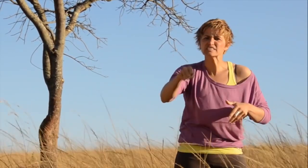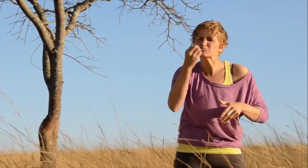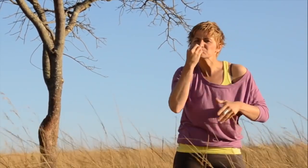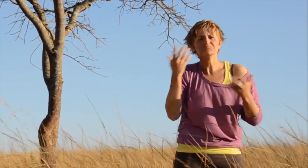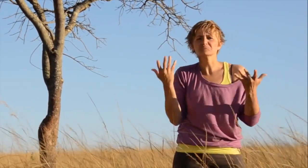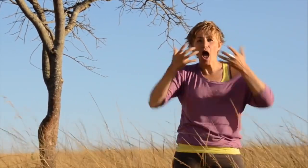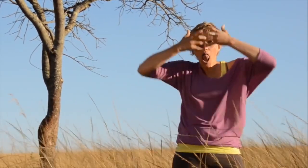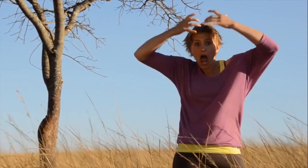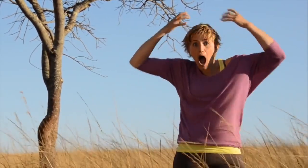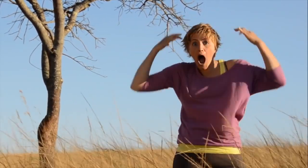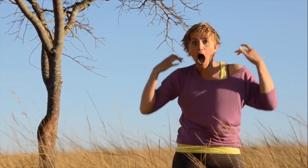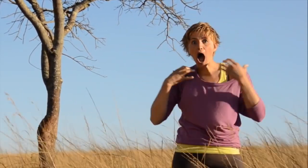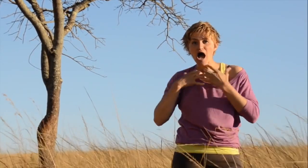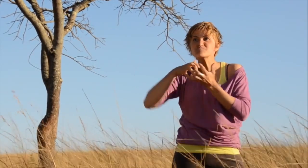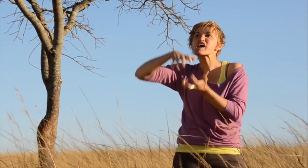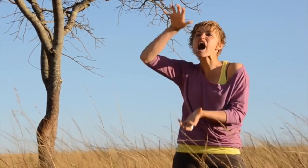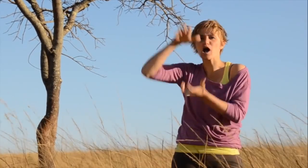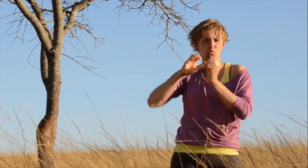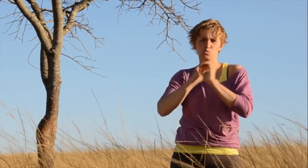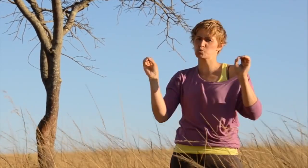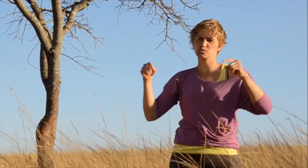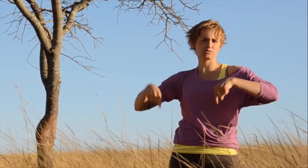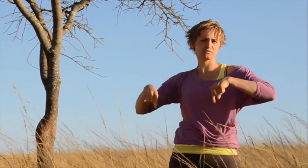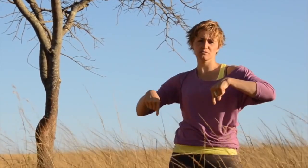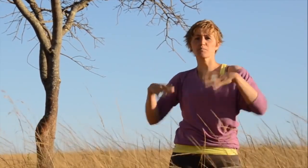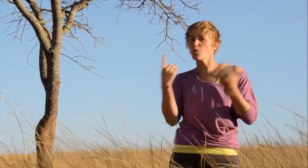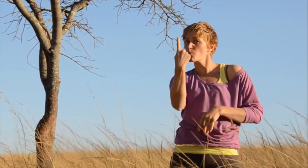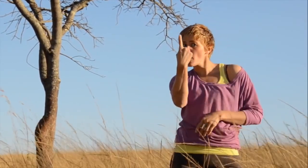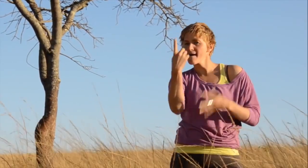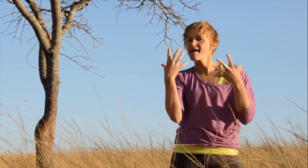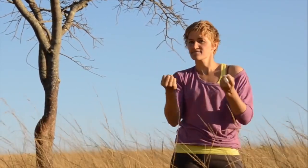Leopards are naturally afraid of humans and will